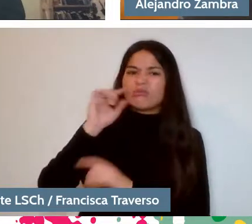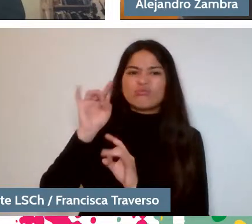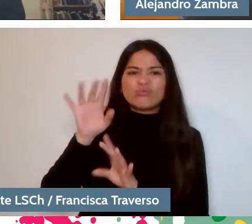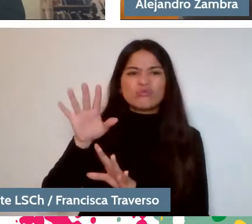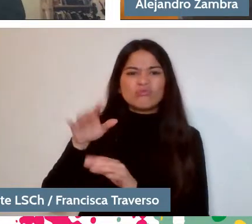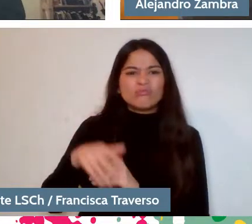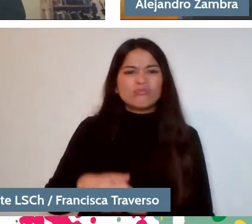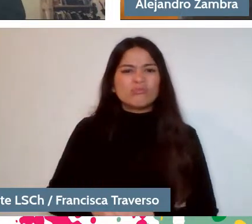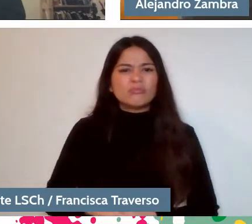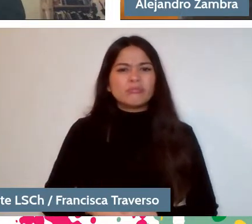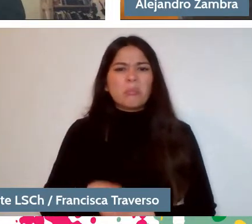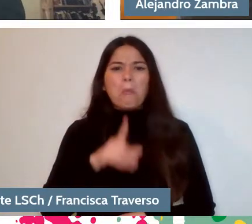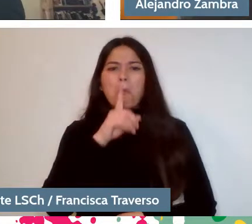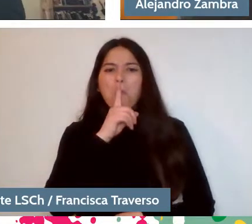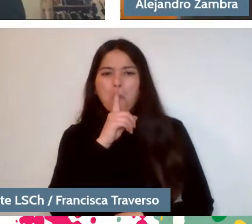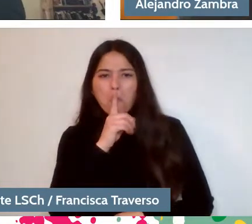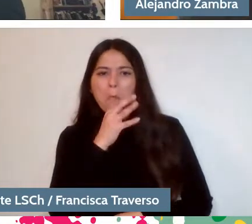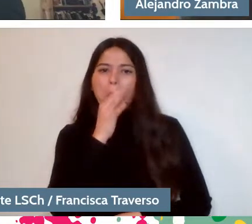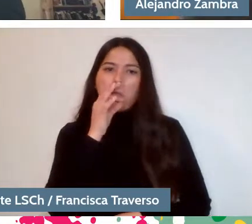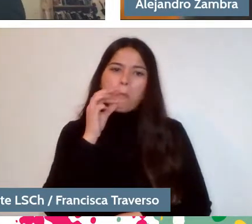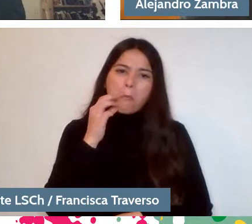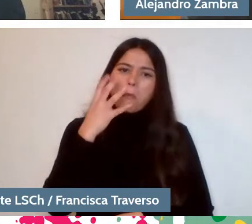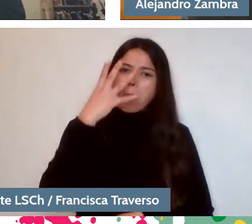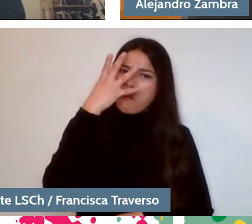Silent, angry, I don't know.